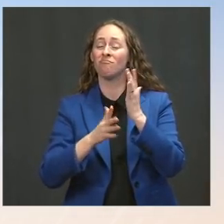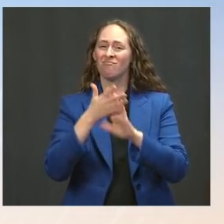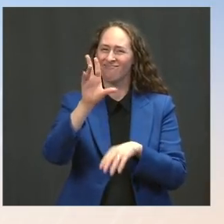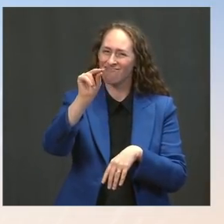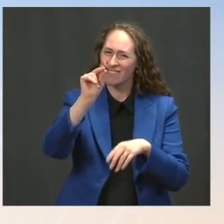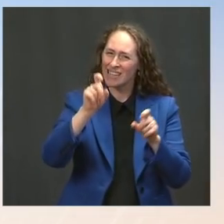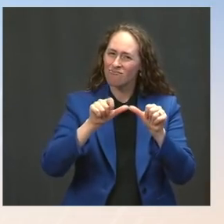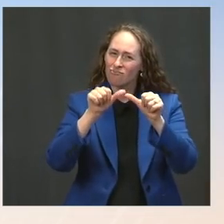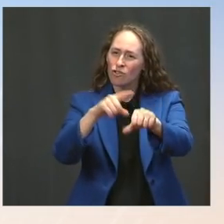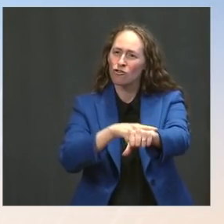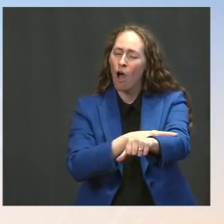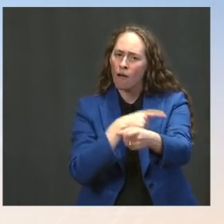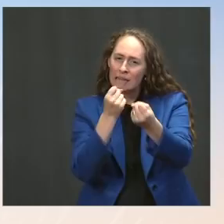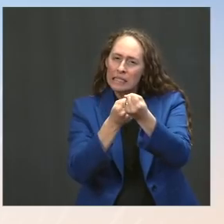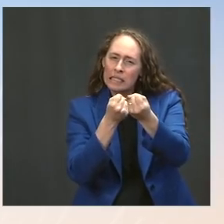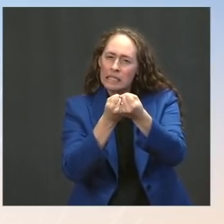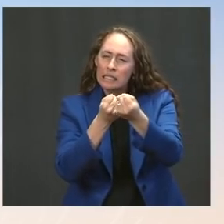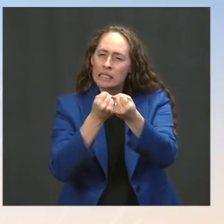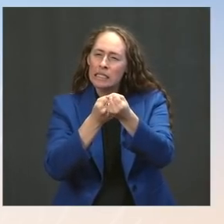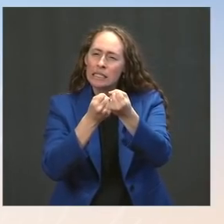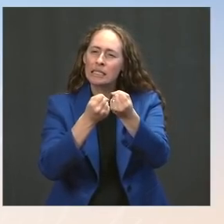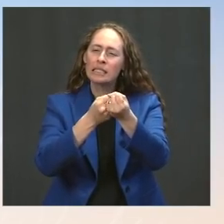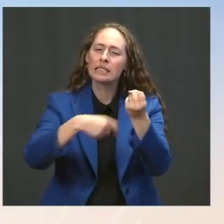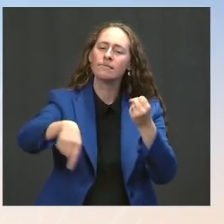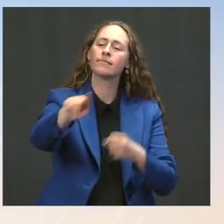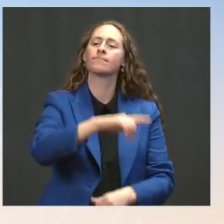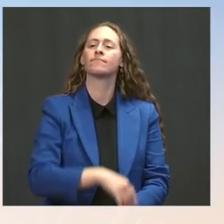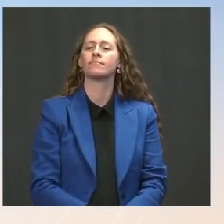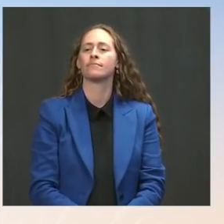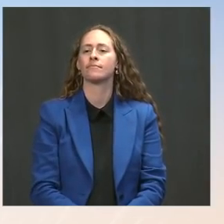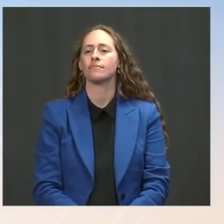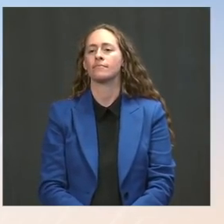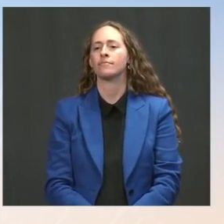I'd also note that there are areas -- I mean, we've seen, obviously, data in the housing market -- right?